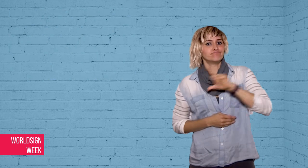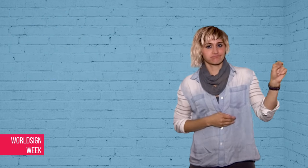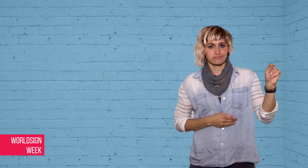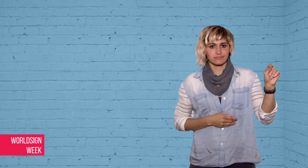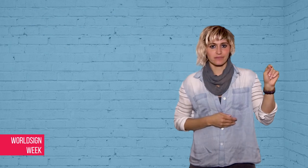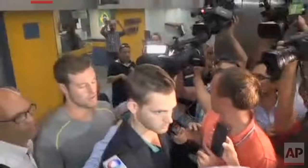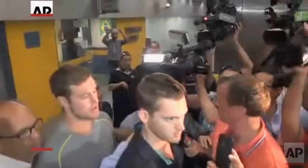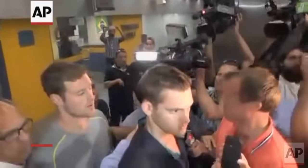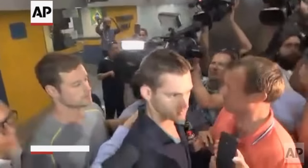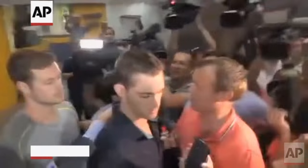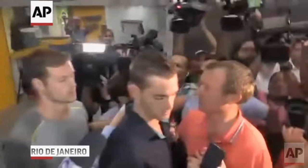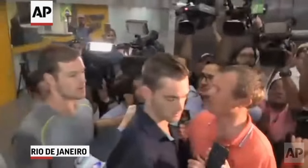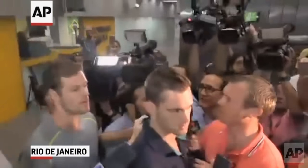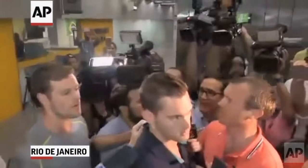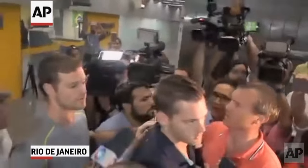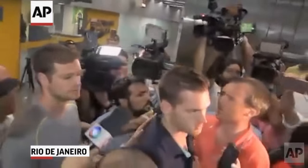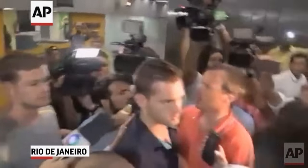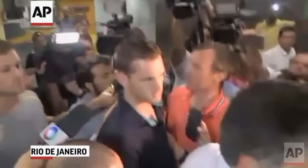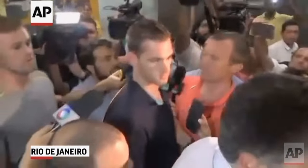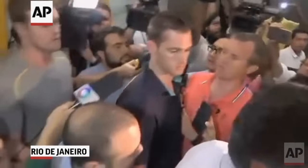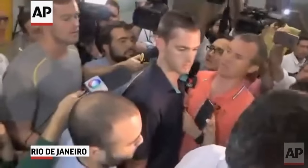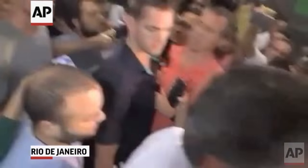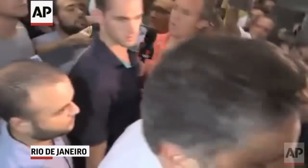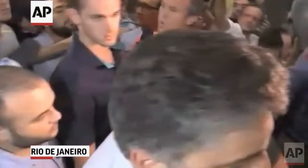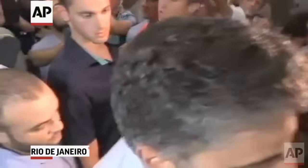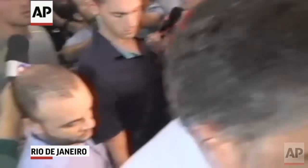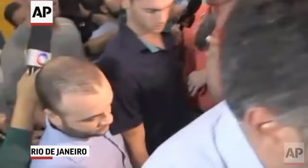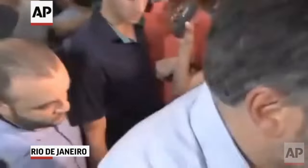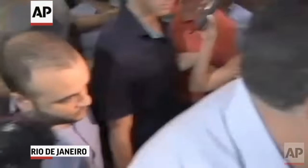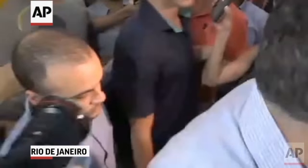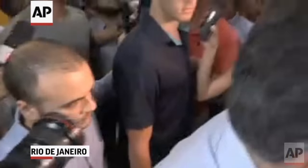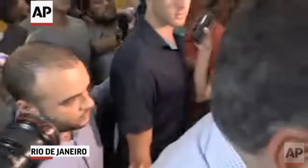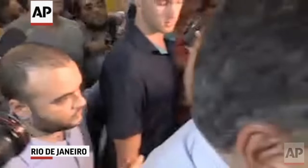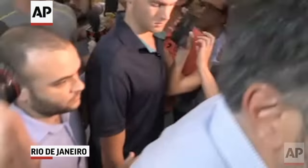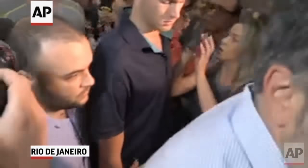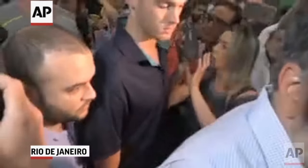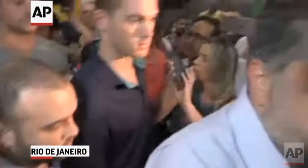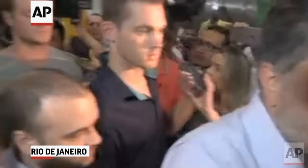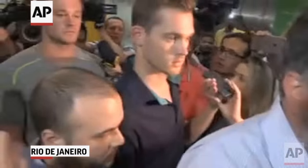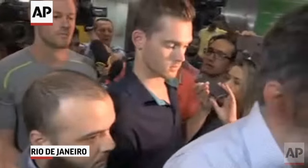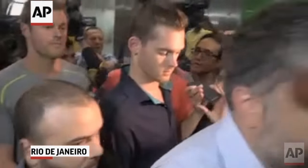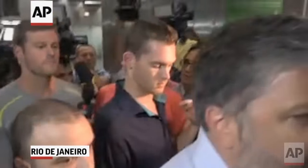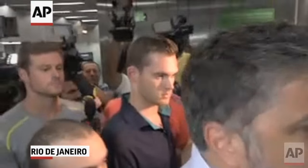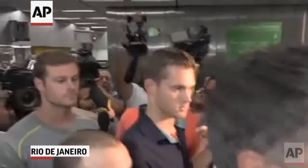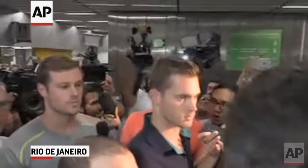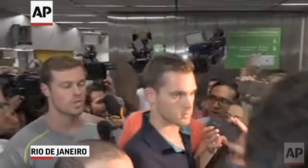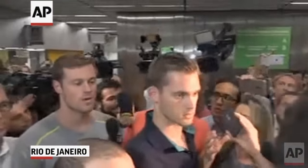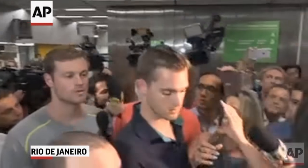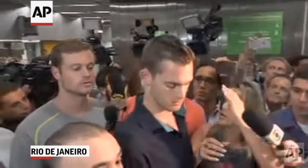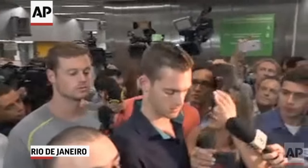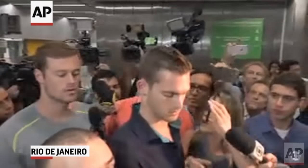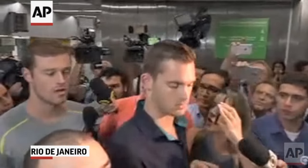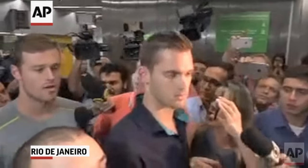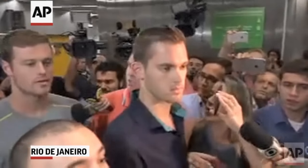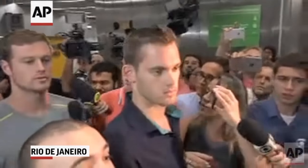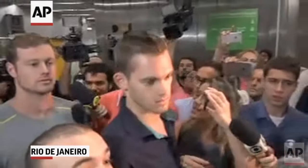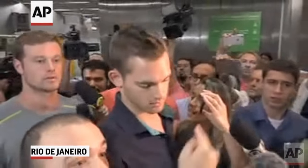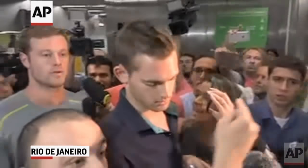then left.